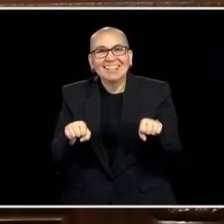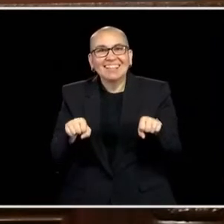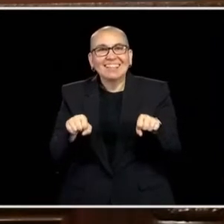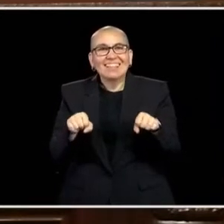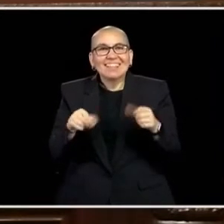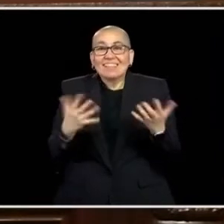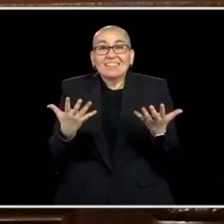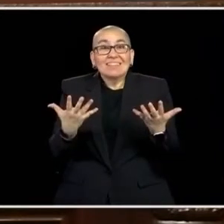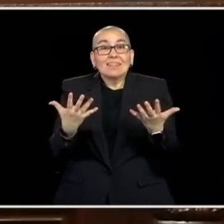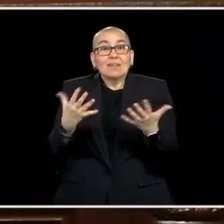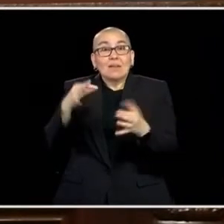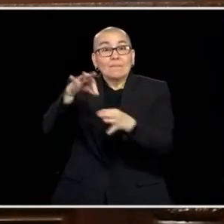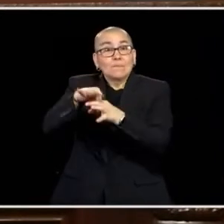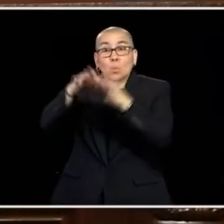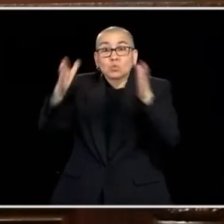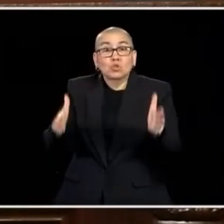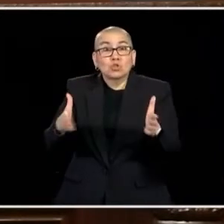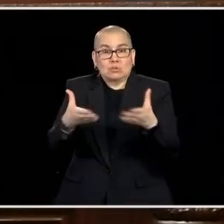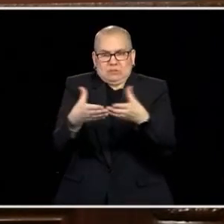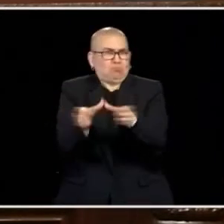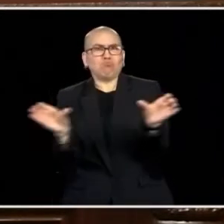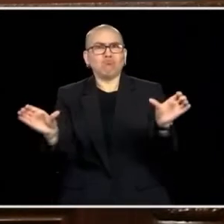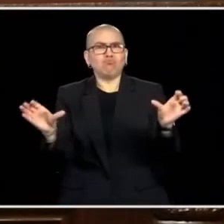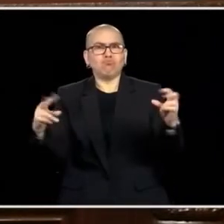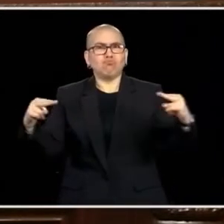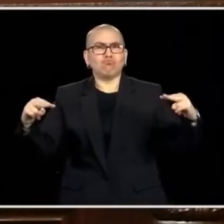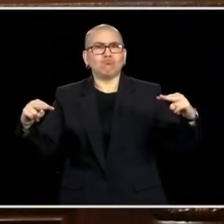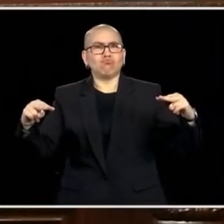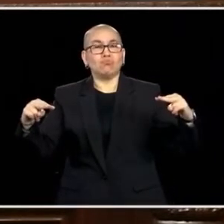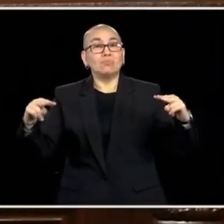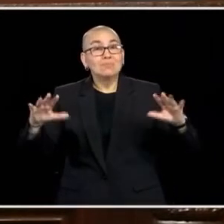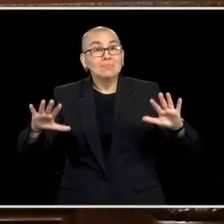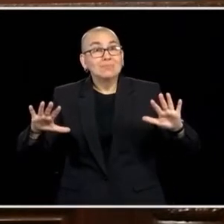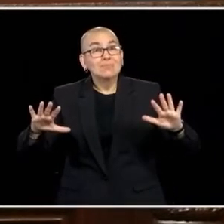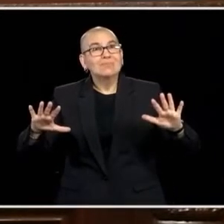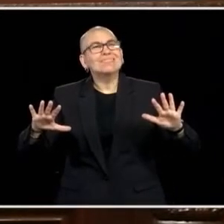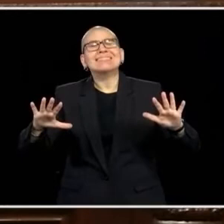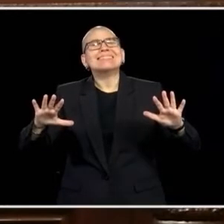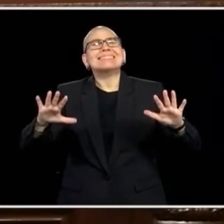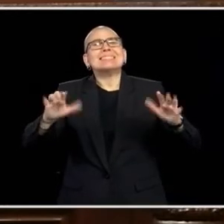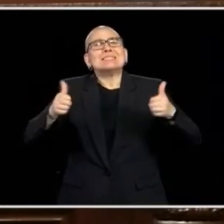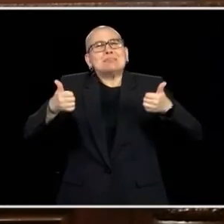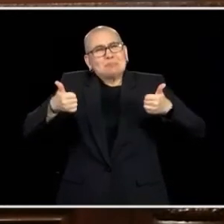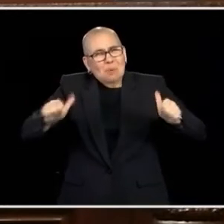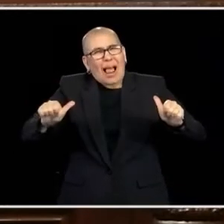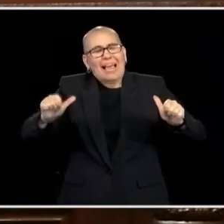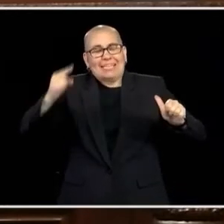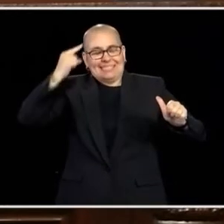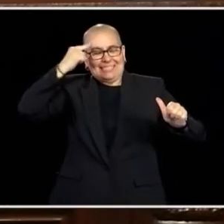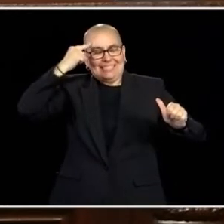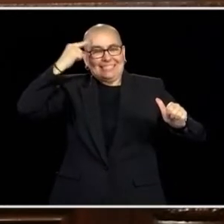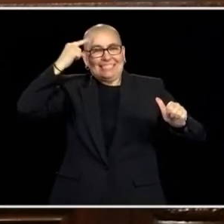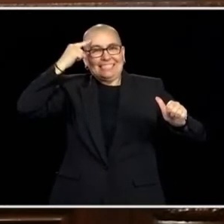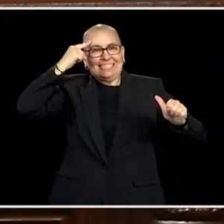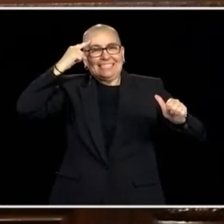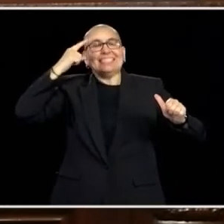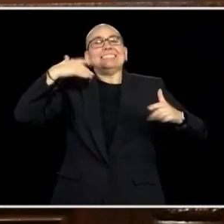THE NATURE OF THE VOTERS, WE'RE DIVIDED. IF WE TRY AND DO THE WORK WE KNOW WE WERE SEPTEMBER HERE TO